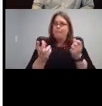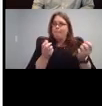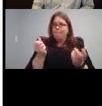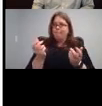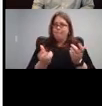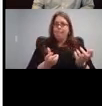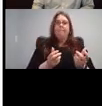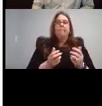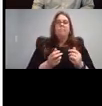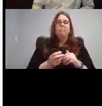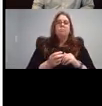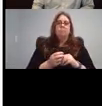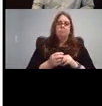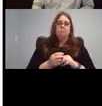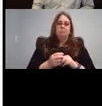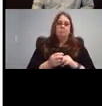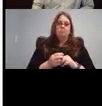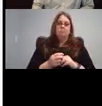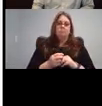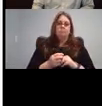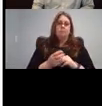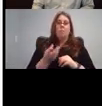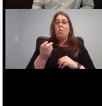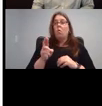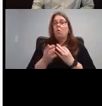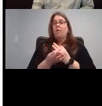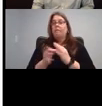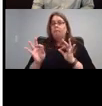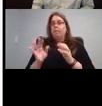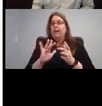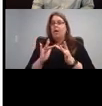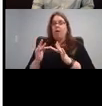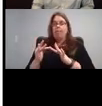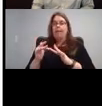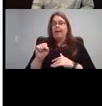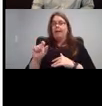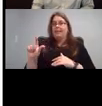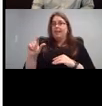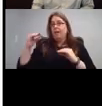by thing or a free online ESL lesson or online interactive